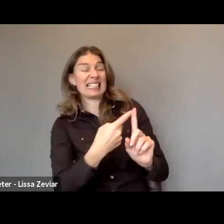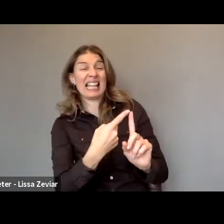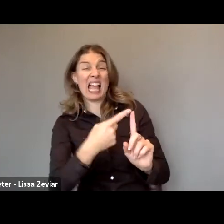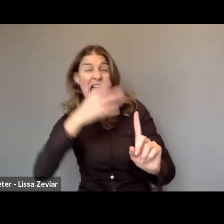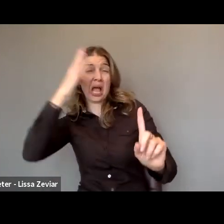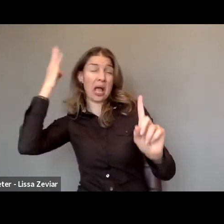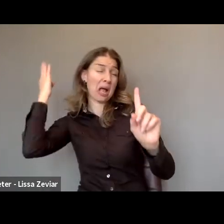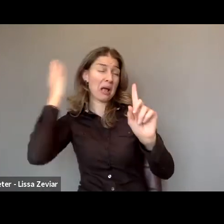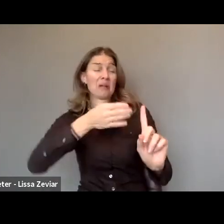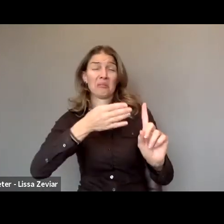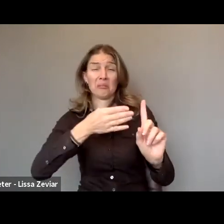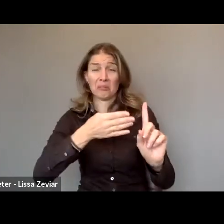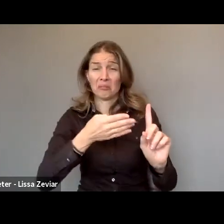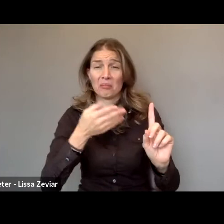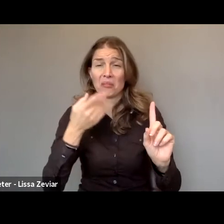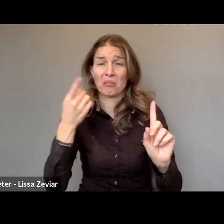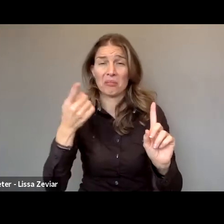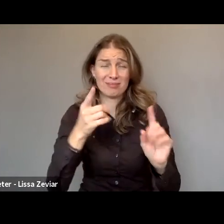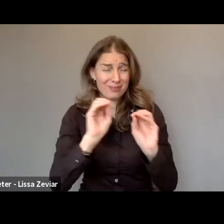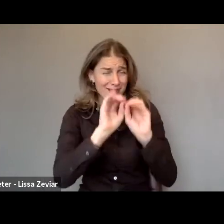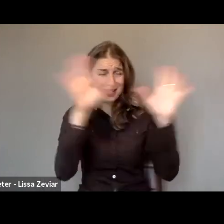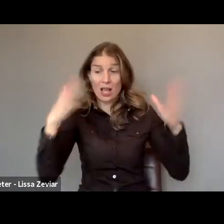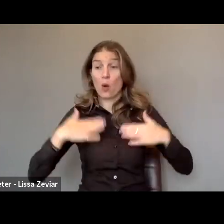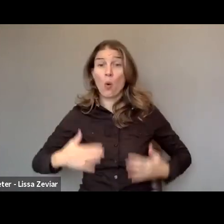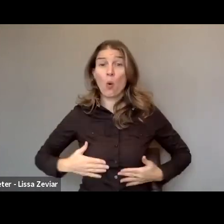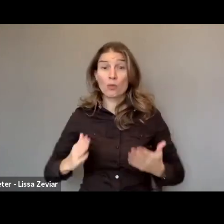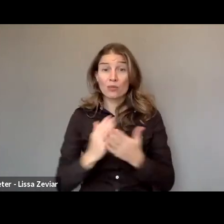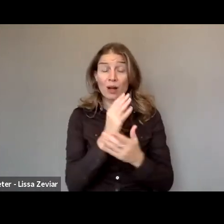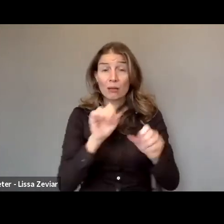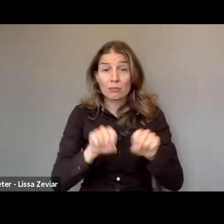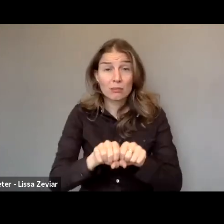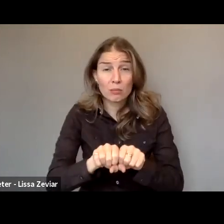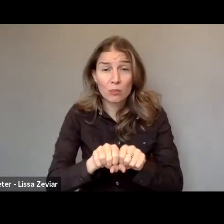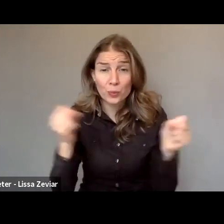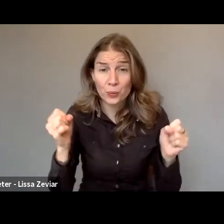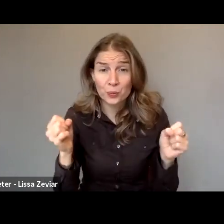We clearly perceived this consensus every time demonstrate in the streets.